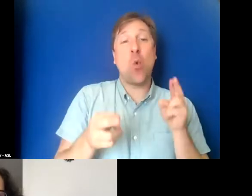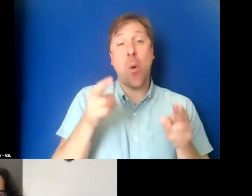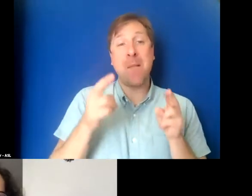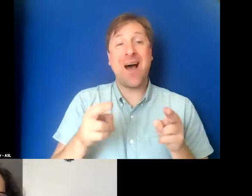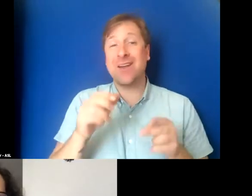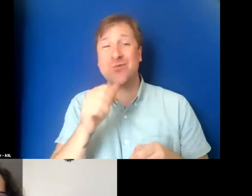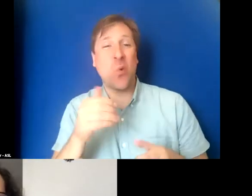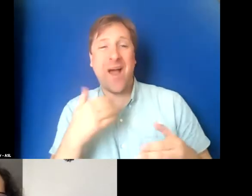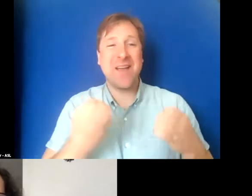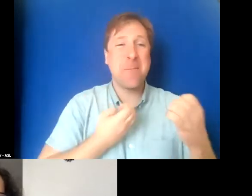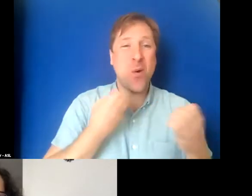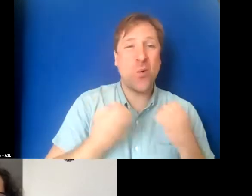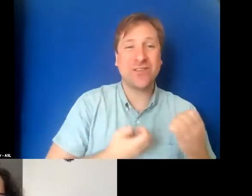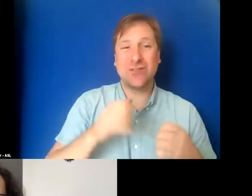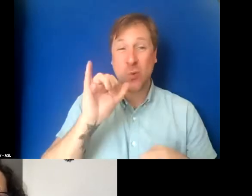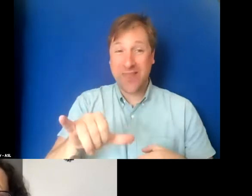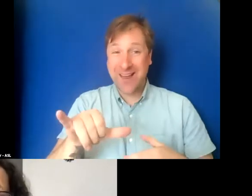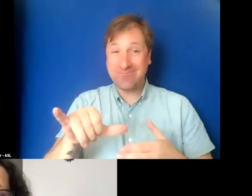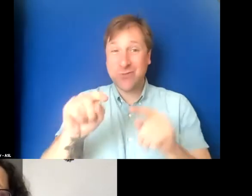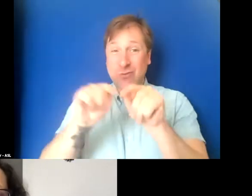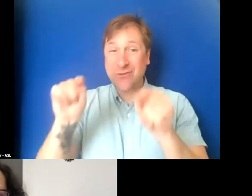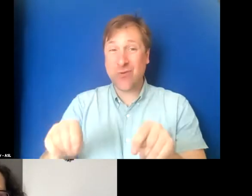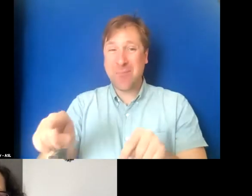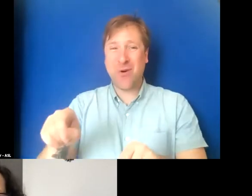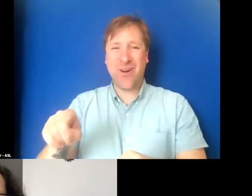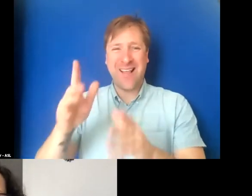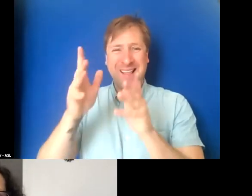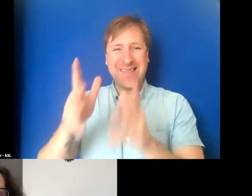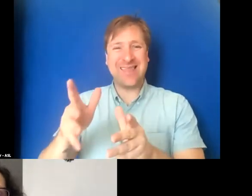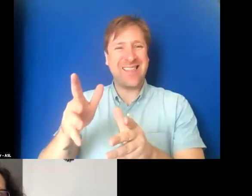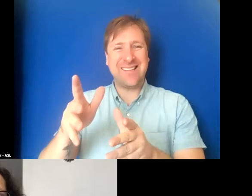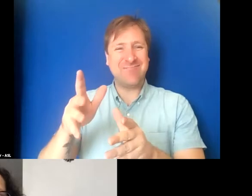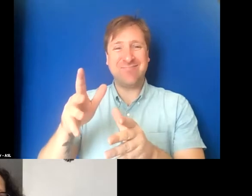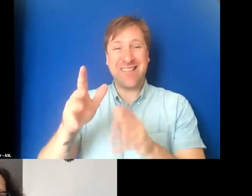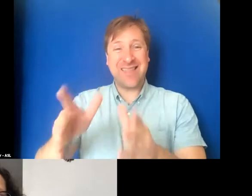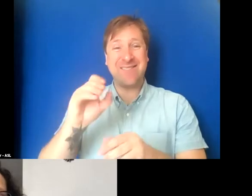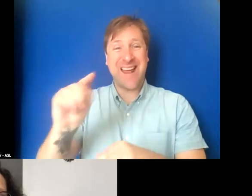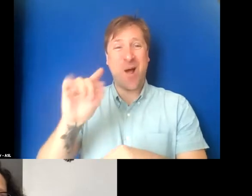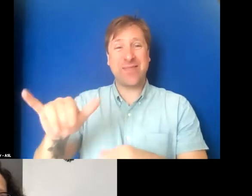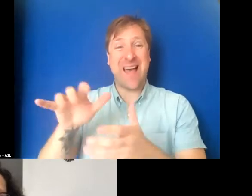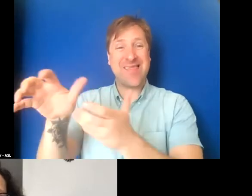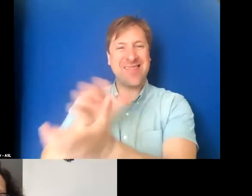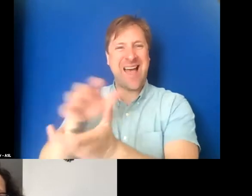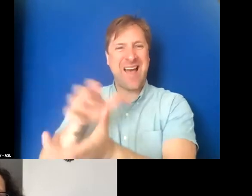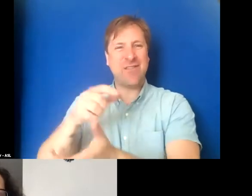So when this transcriber deliberately left out the laugh, it flattened this guest.